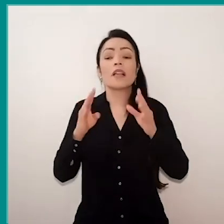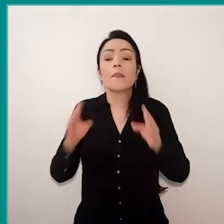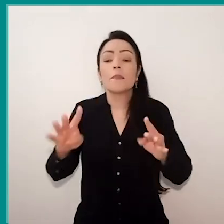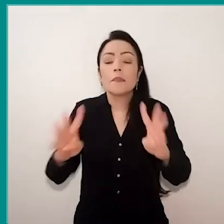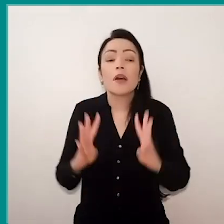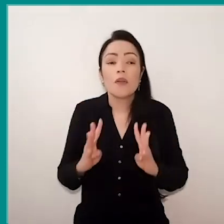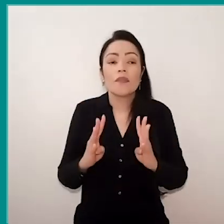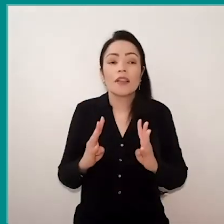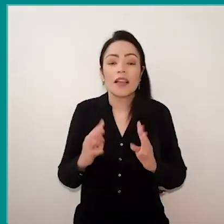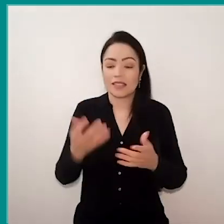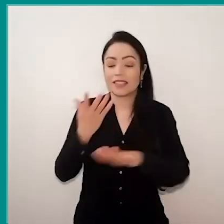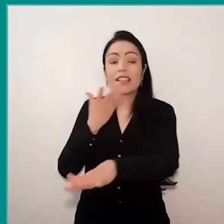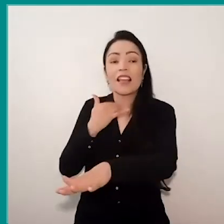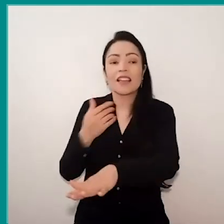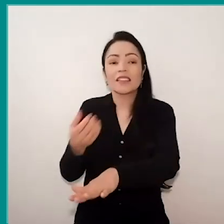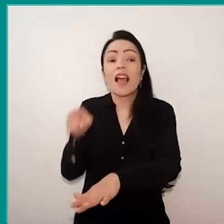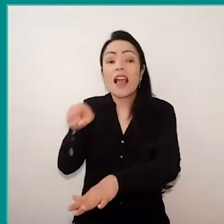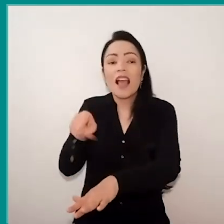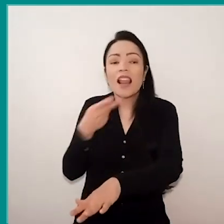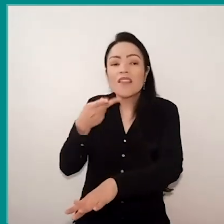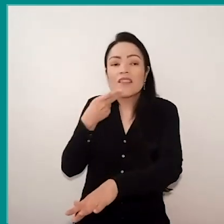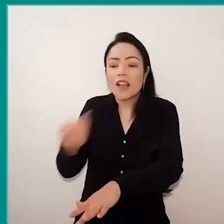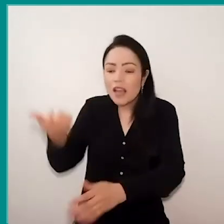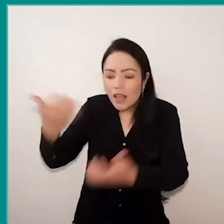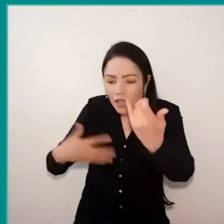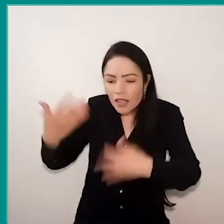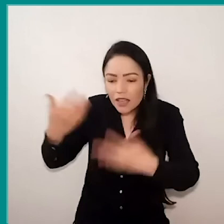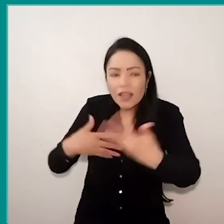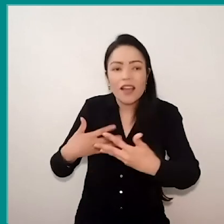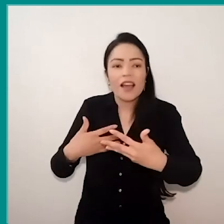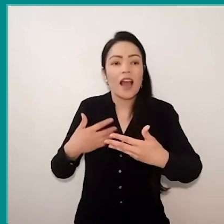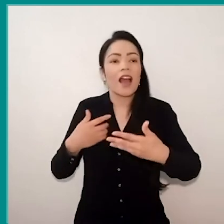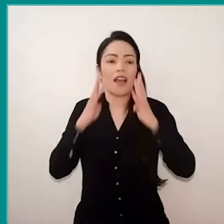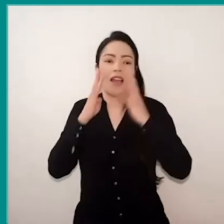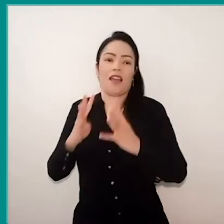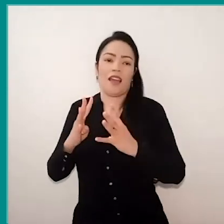How many meetings were promoted for us to hear how the kids were feeling,